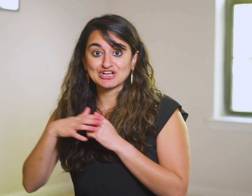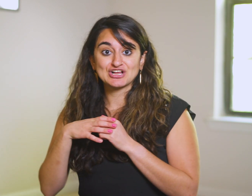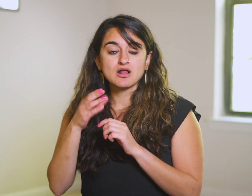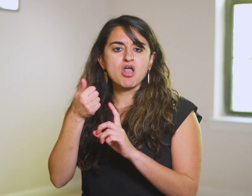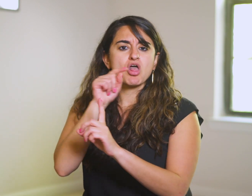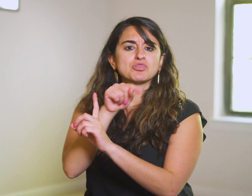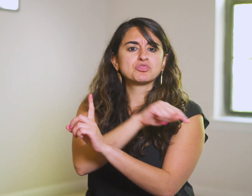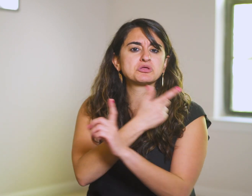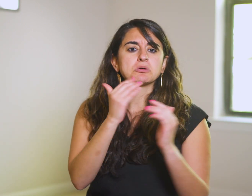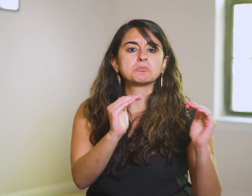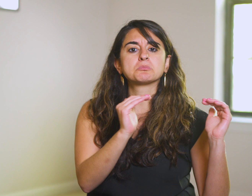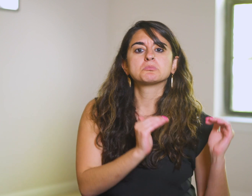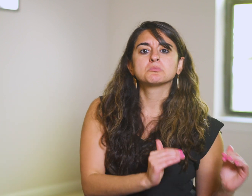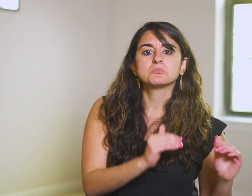and others have poor social standing—